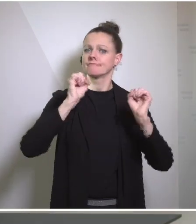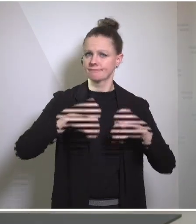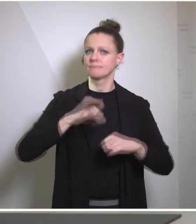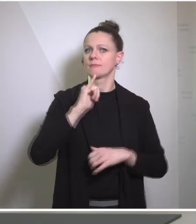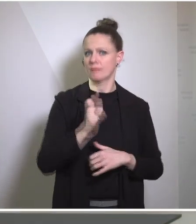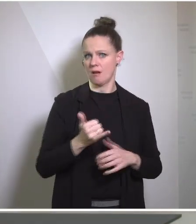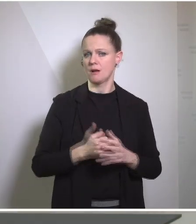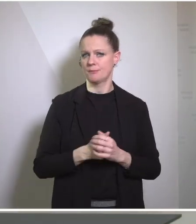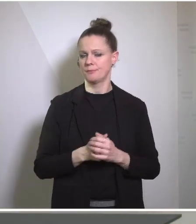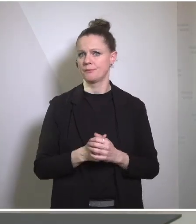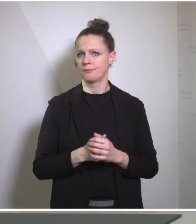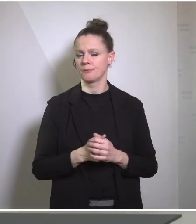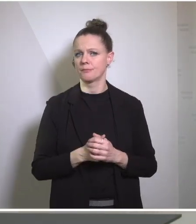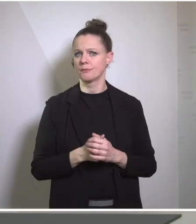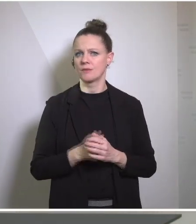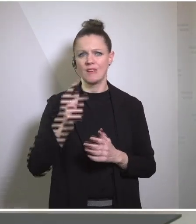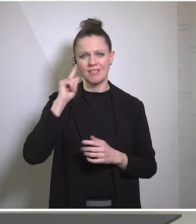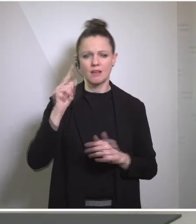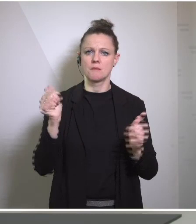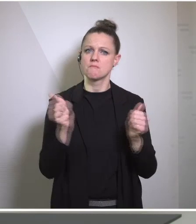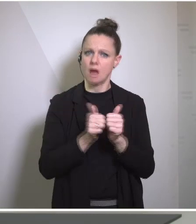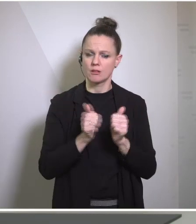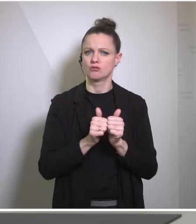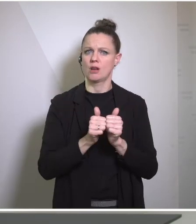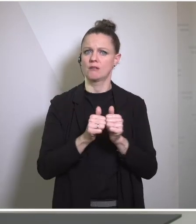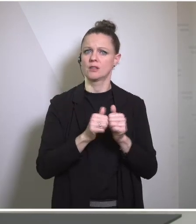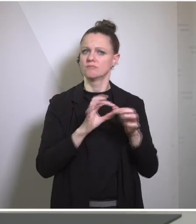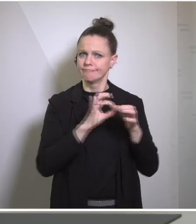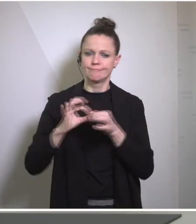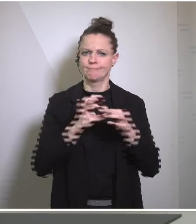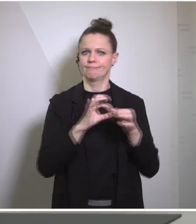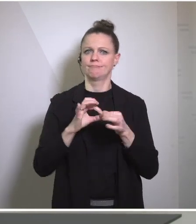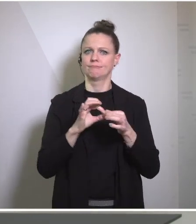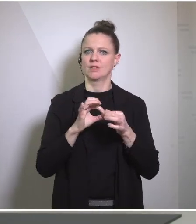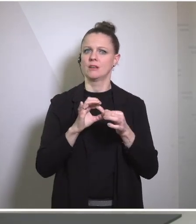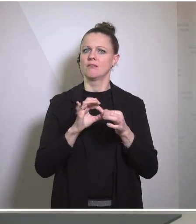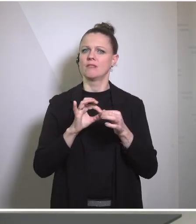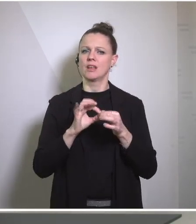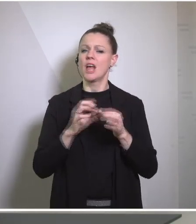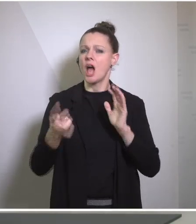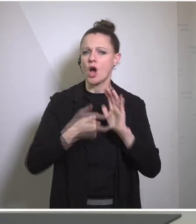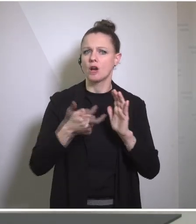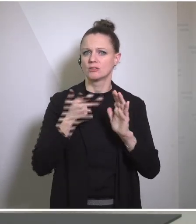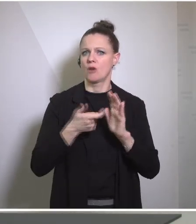to and our conviction that partnerships are the best way to address shared challenges. Now why